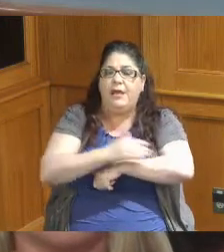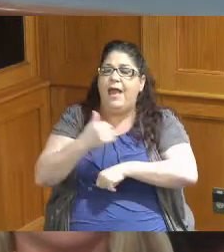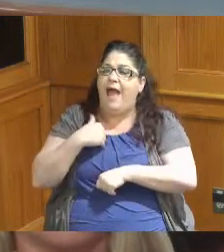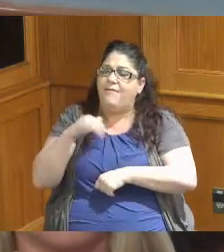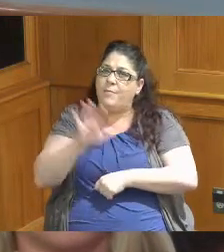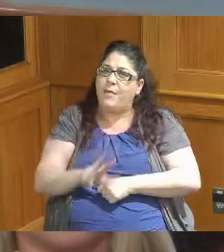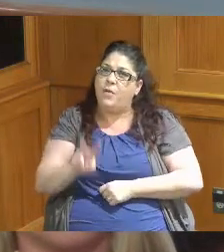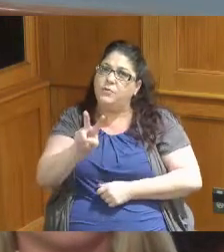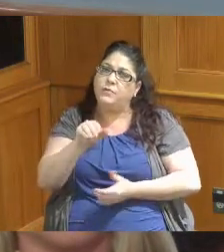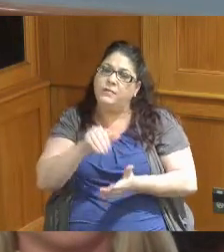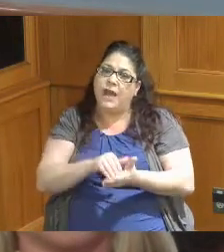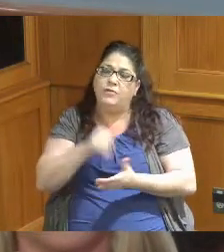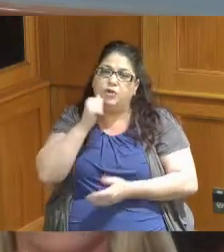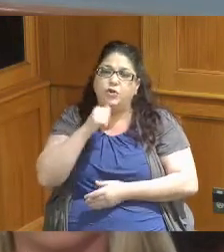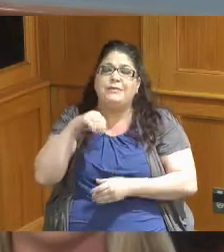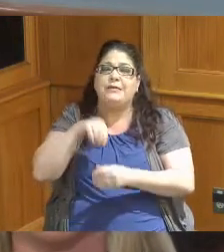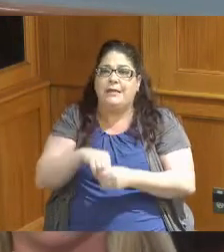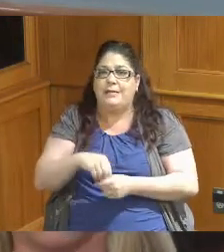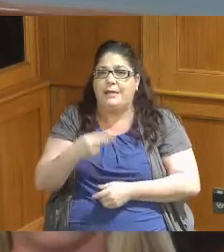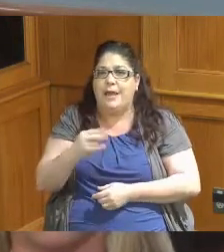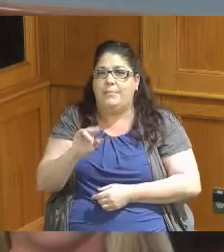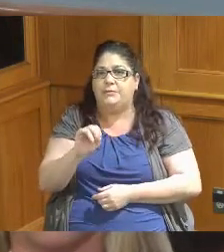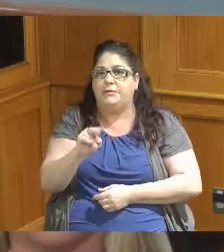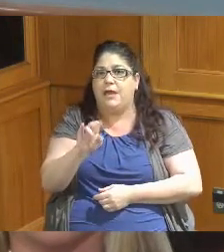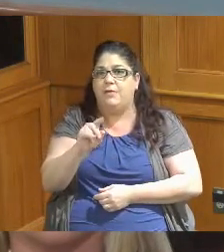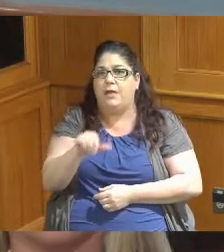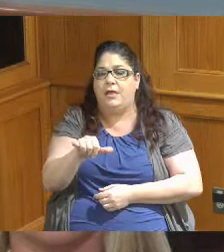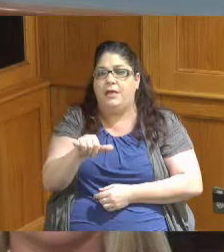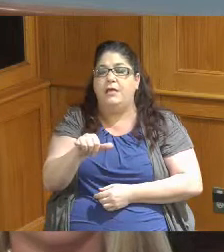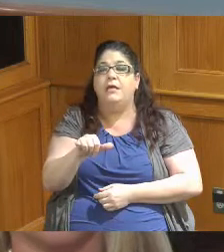2,000 girls in Hamilton County so we're trying to figure out of those two thousand